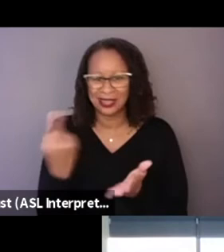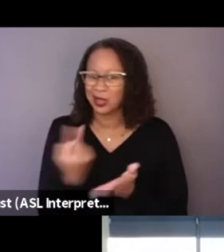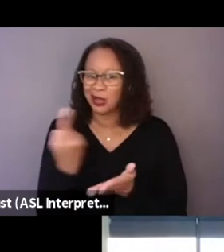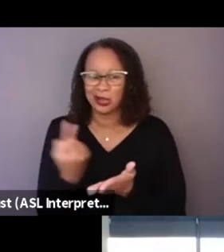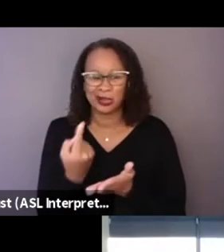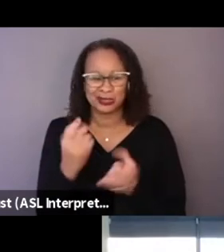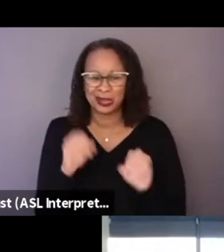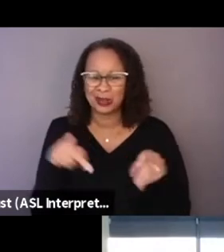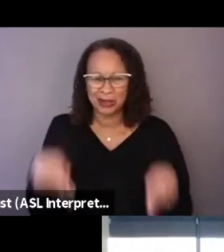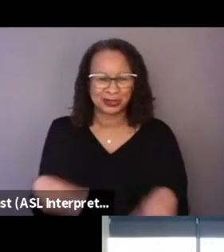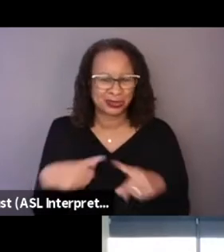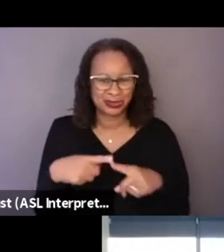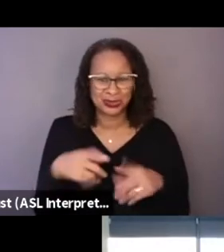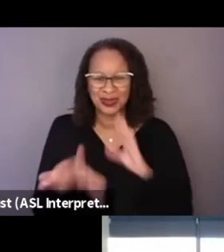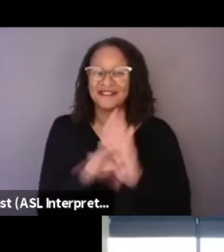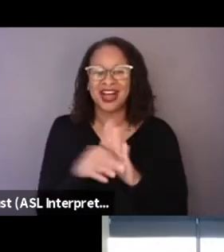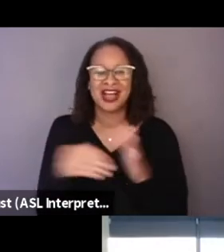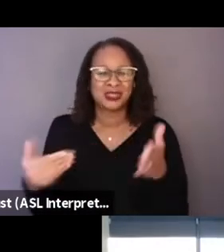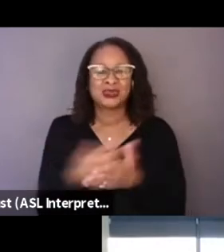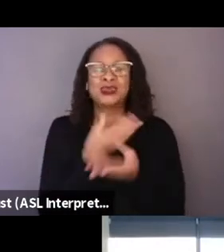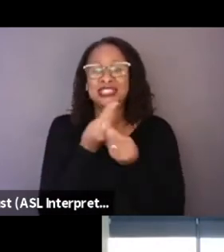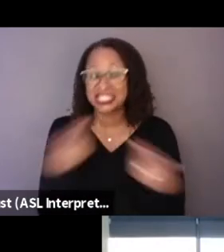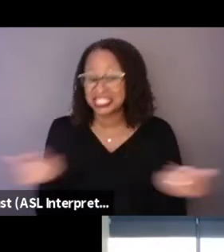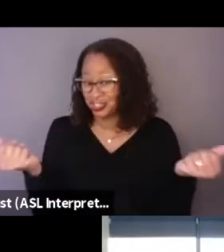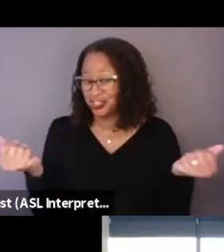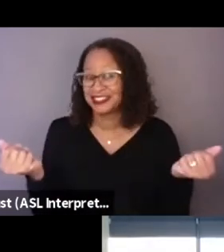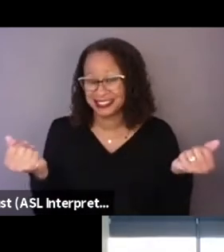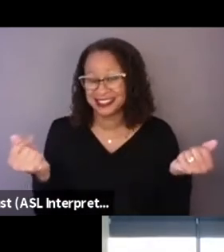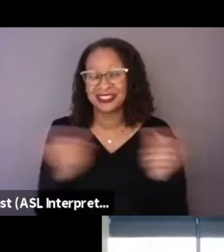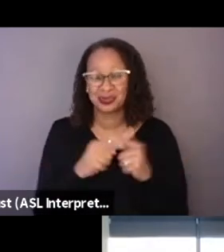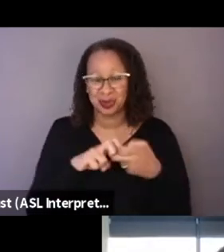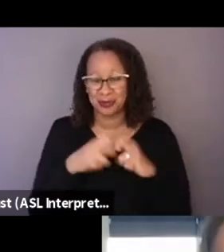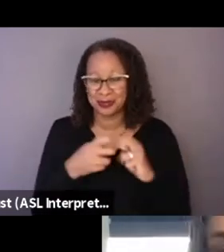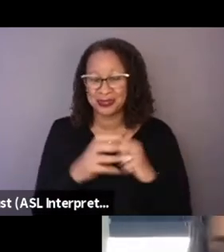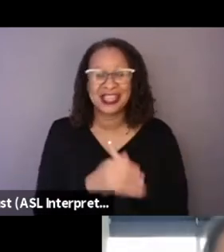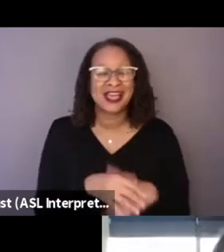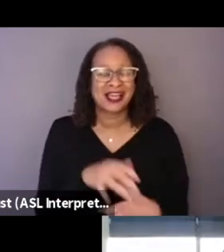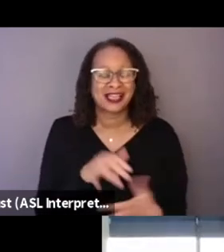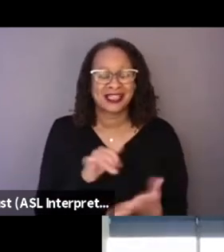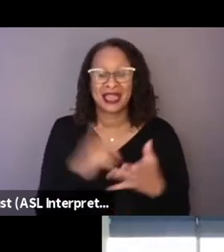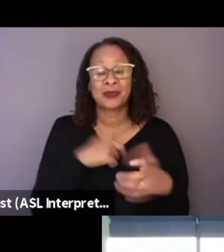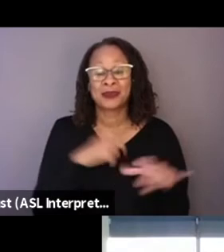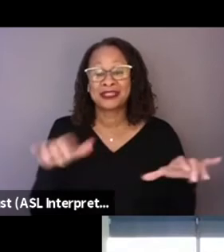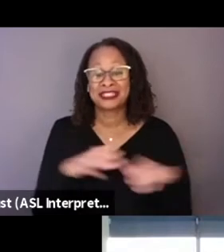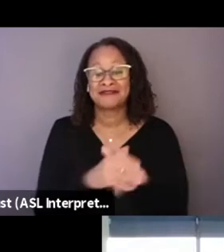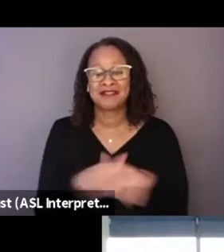as well, to find creative solutions that we did. And also, I think it was just being patient,